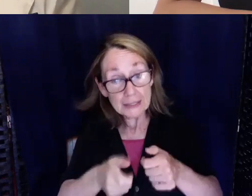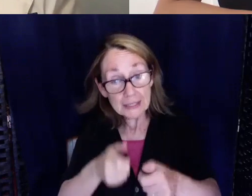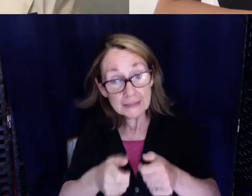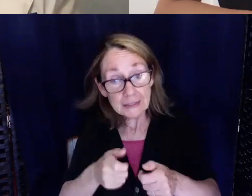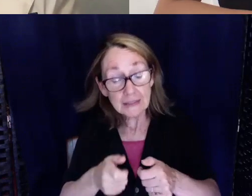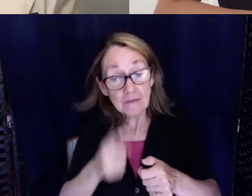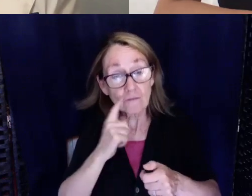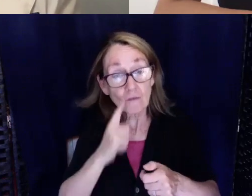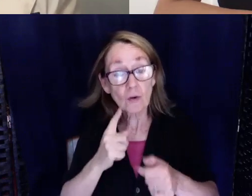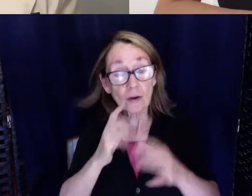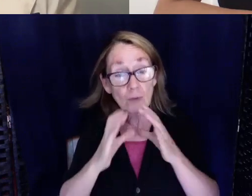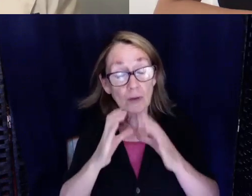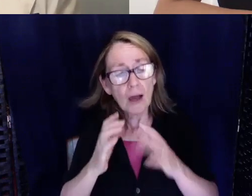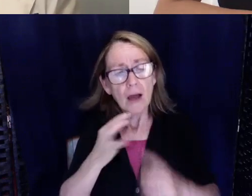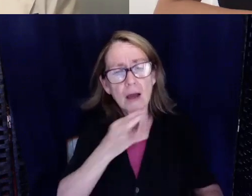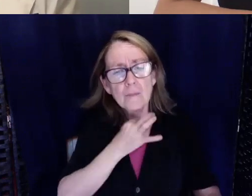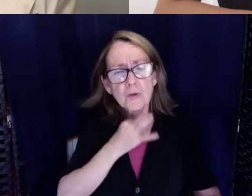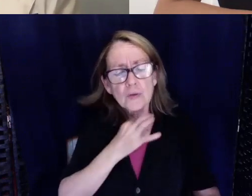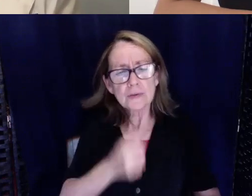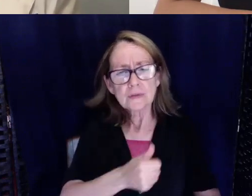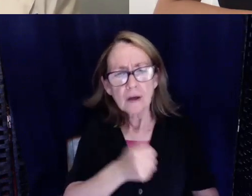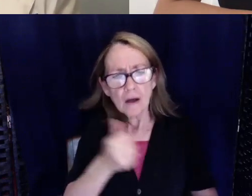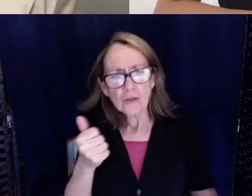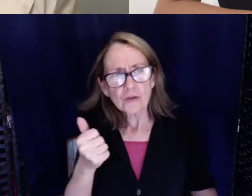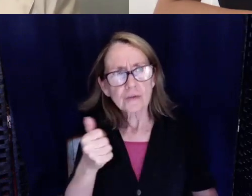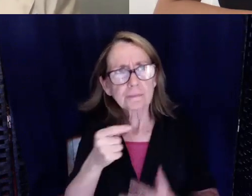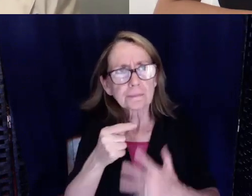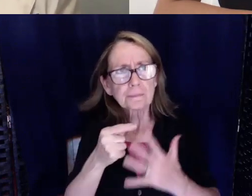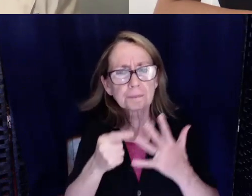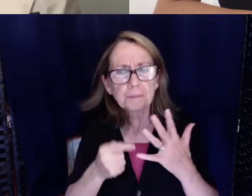curious about some of the other